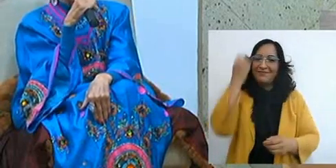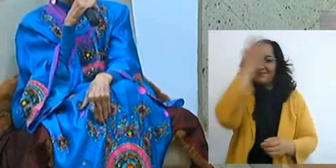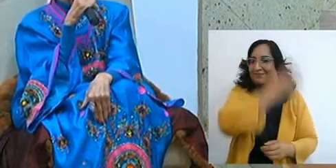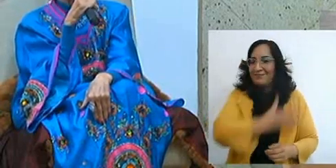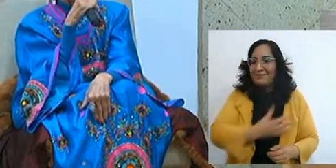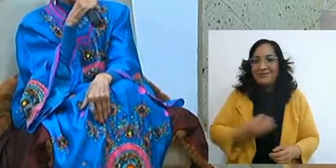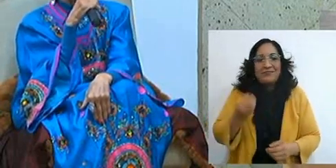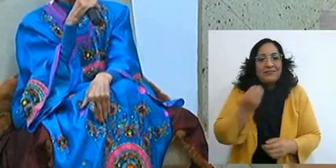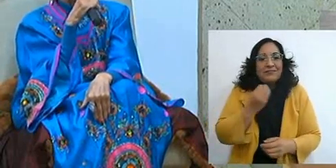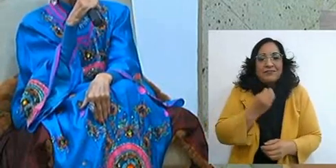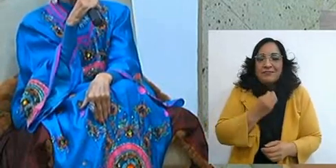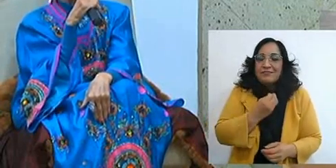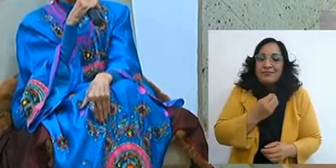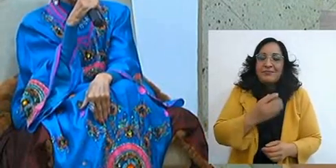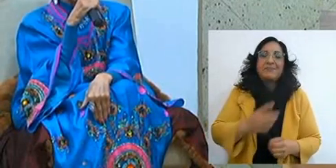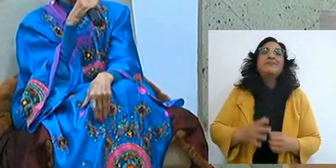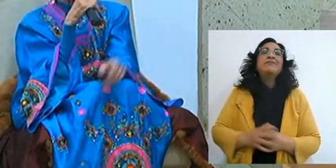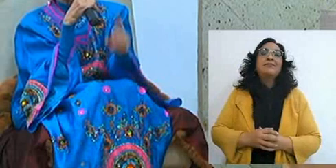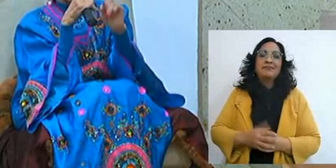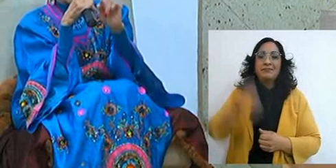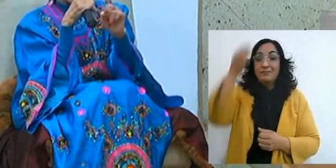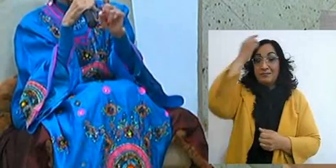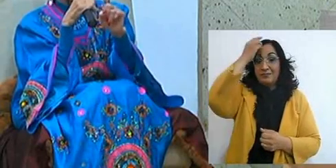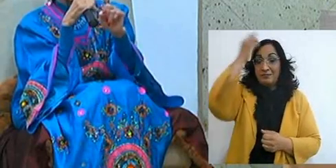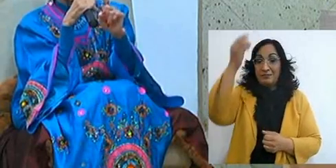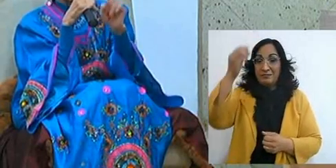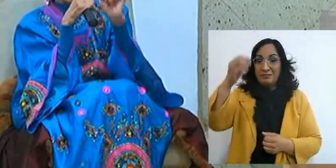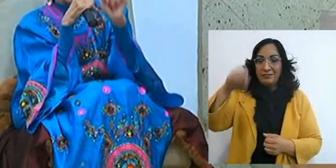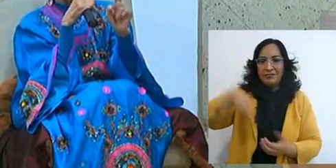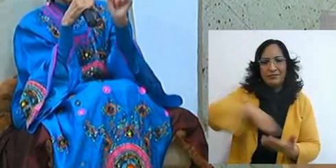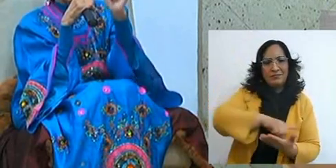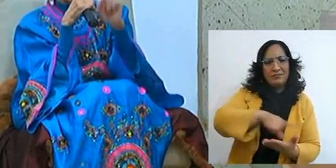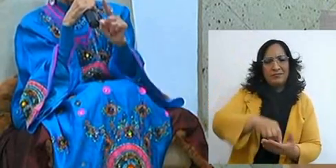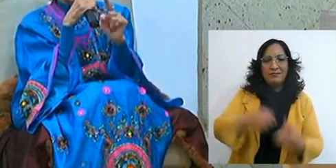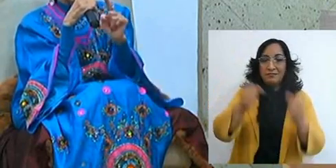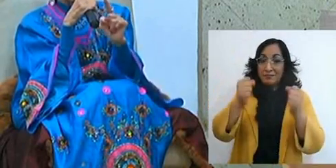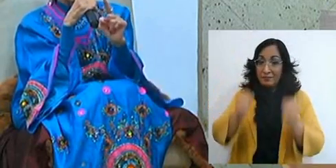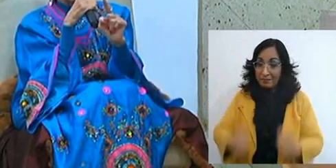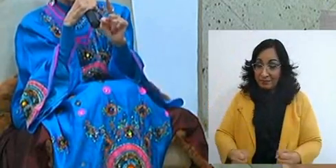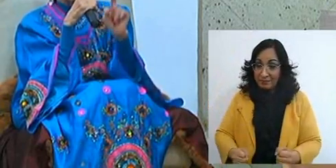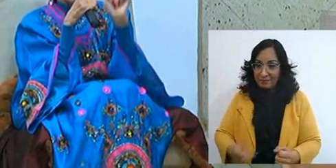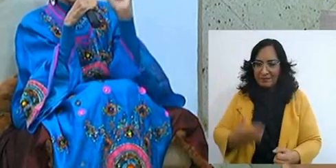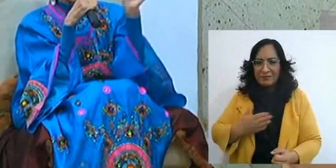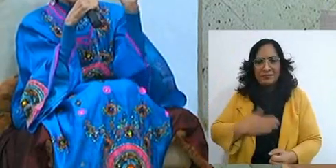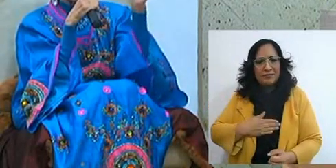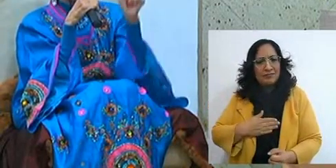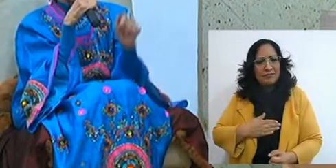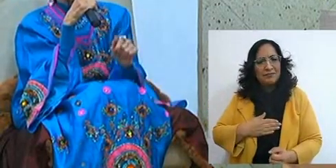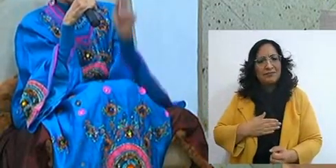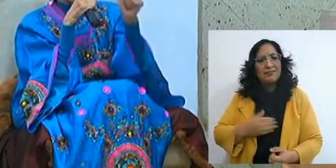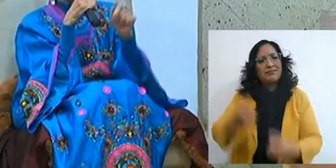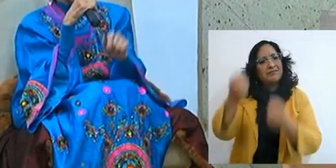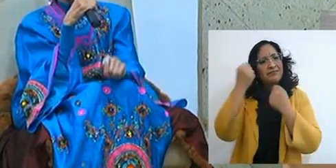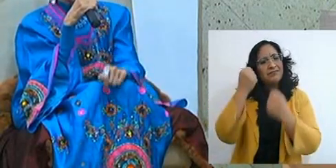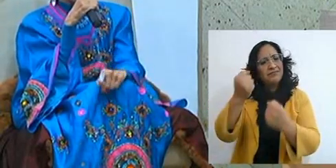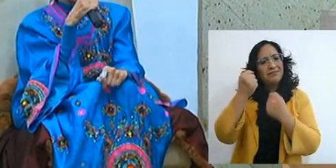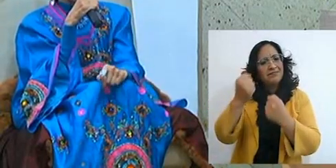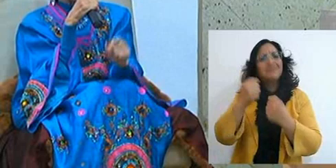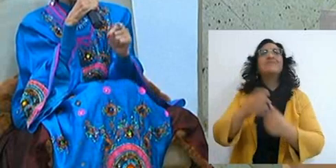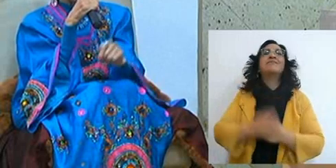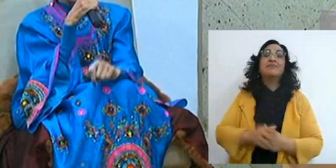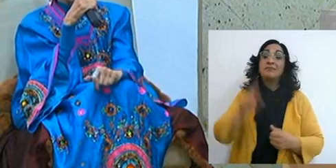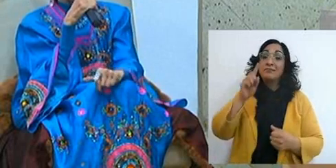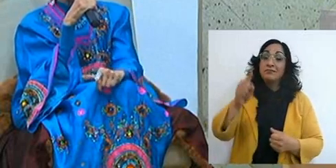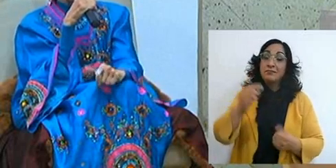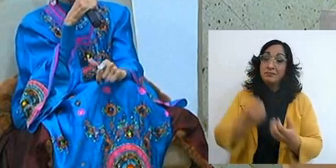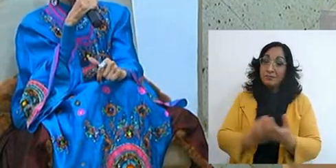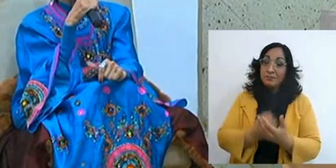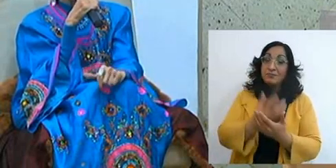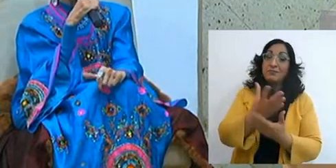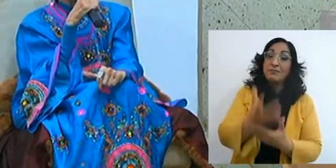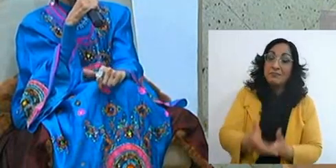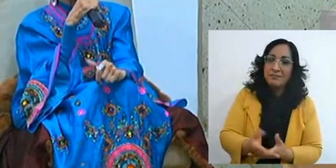Jehovah is my refuge, my strength, because you are going, now that you are back, you are going to get out of that chaotic situation that you have lived through,